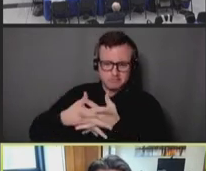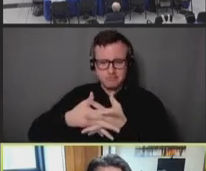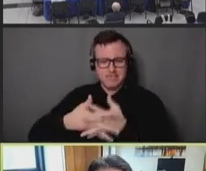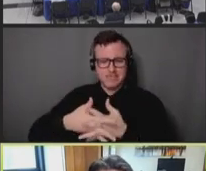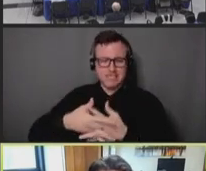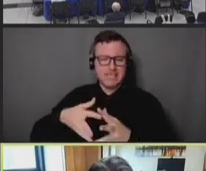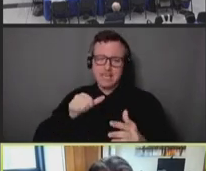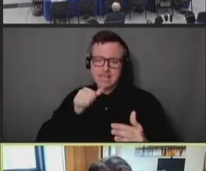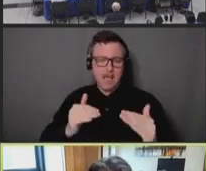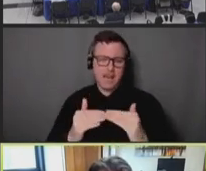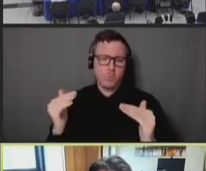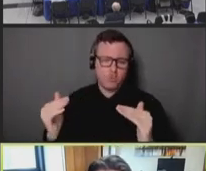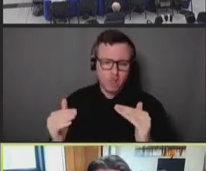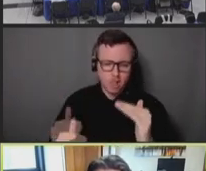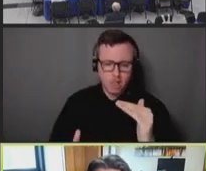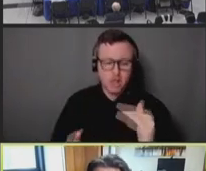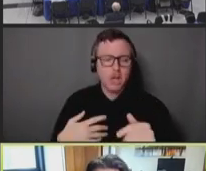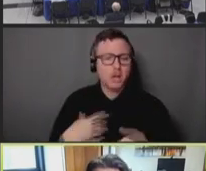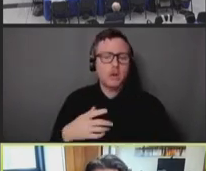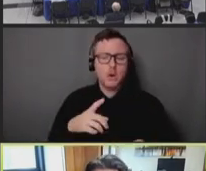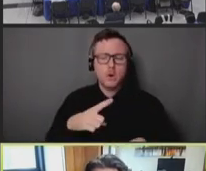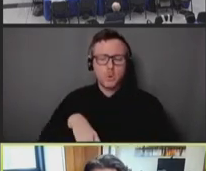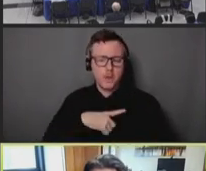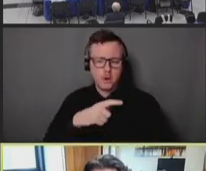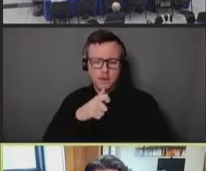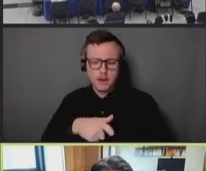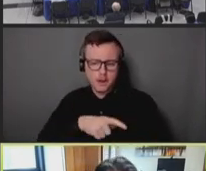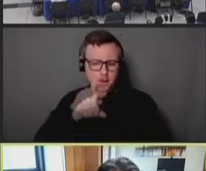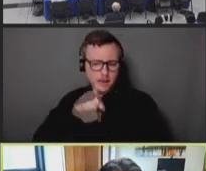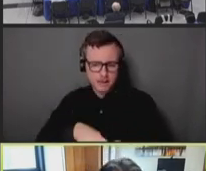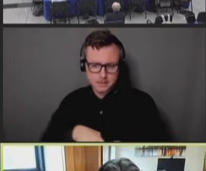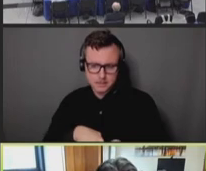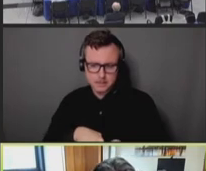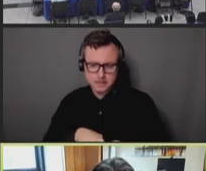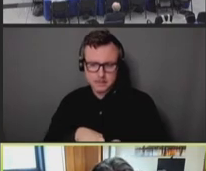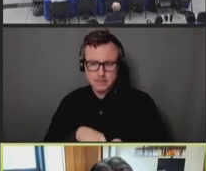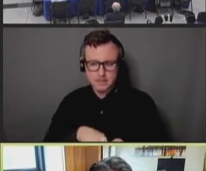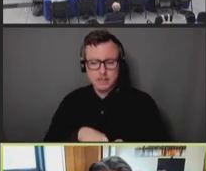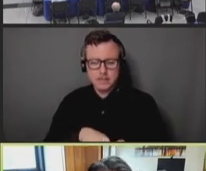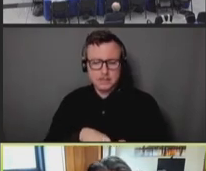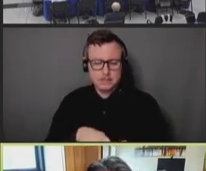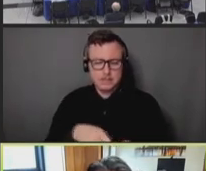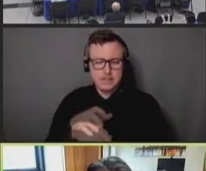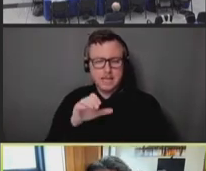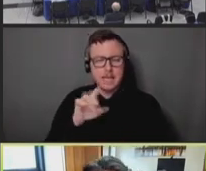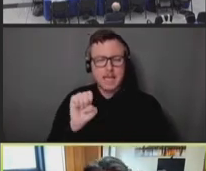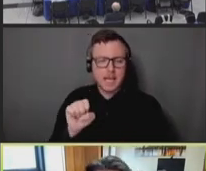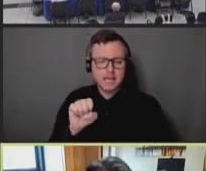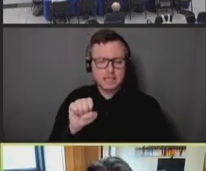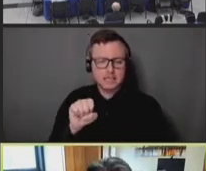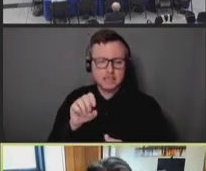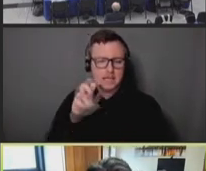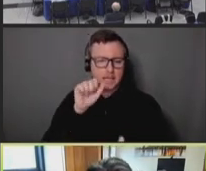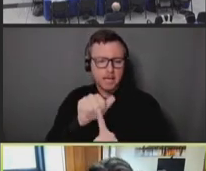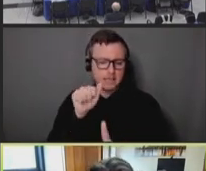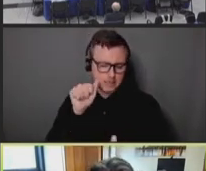case finding everyone we need to, in terms of the black and brown communities in New York City.